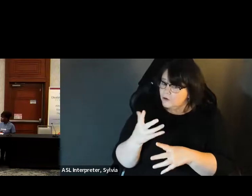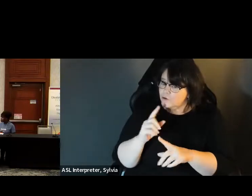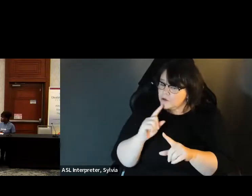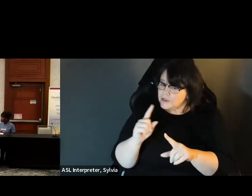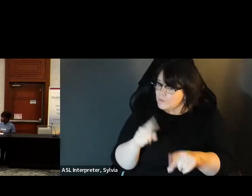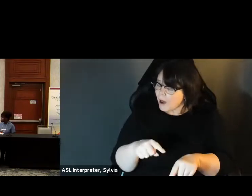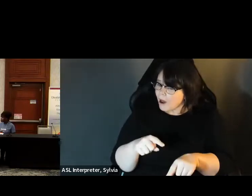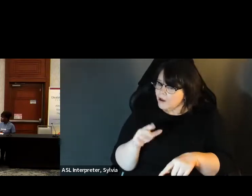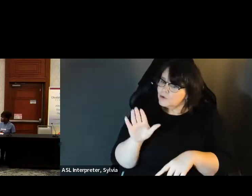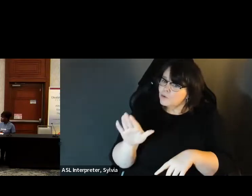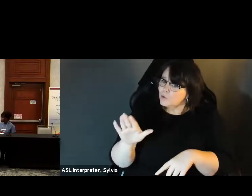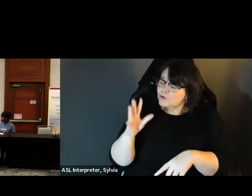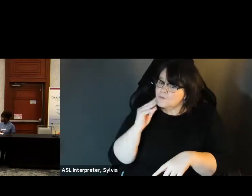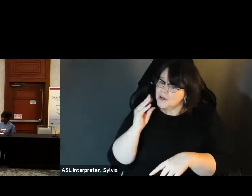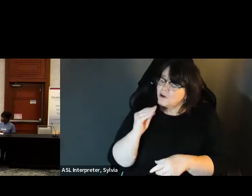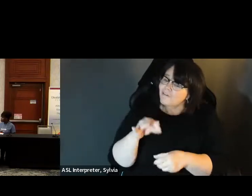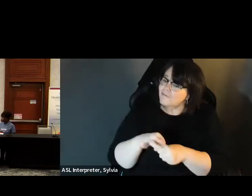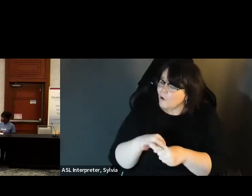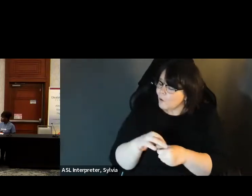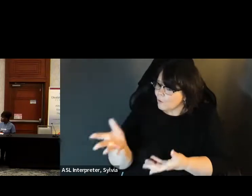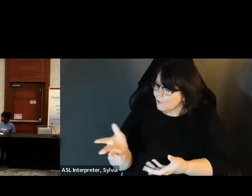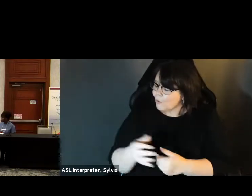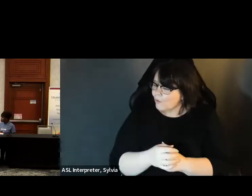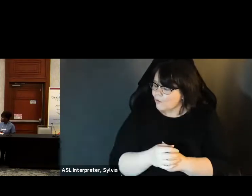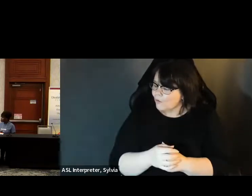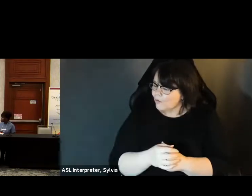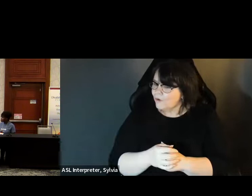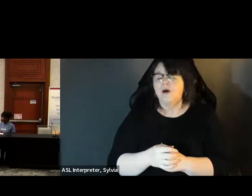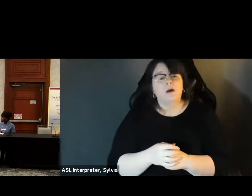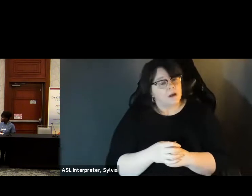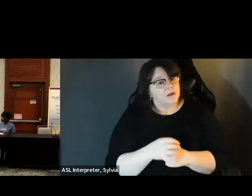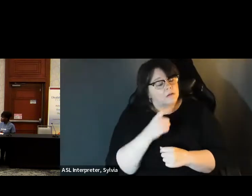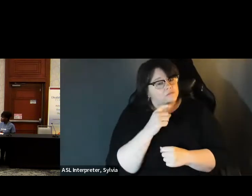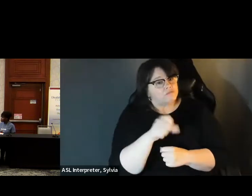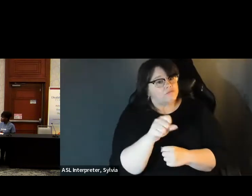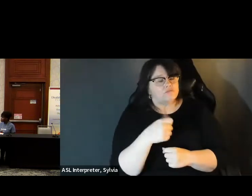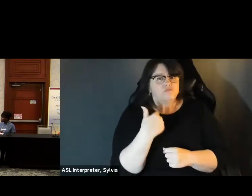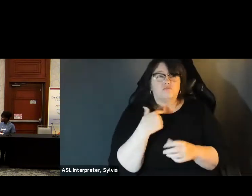I started out in terms of voting back in the Ninetys.